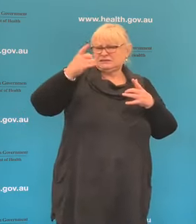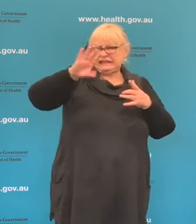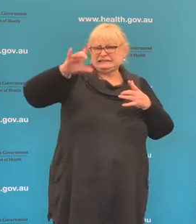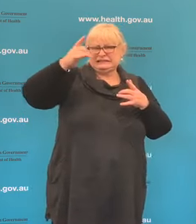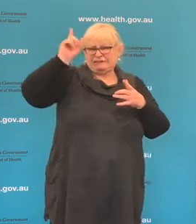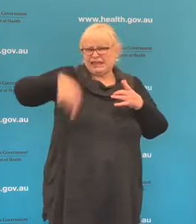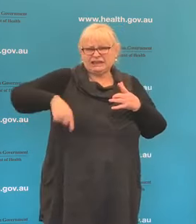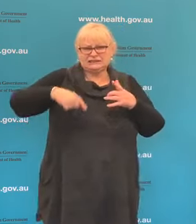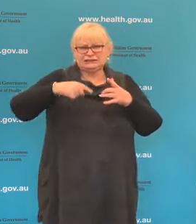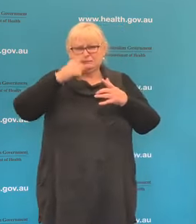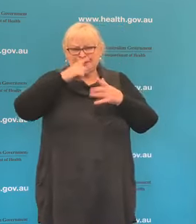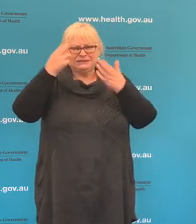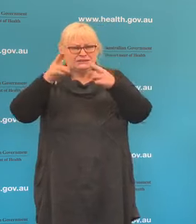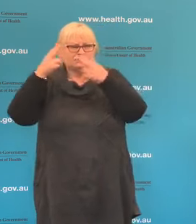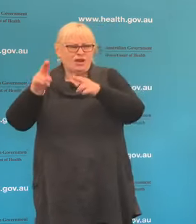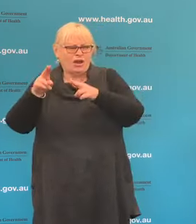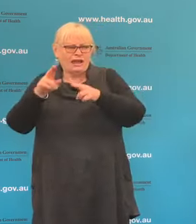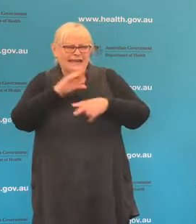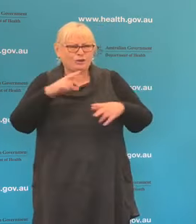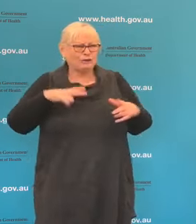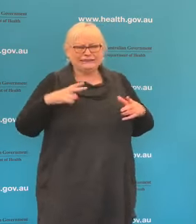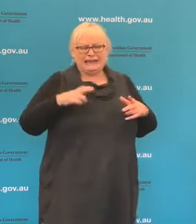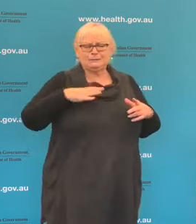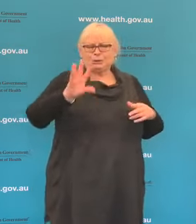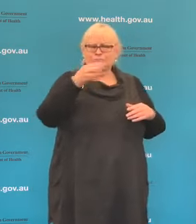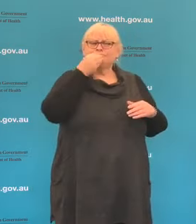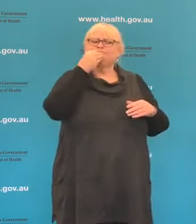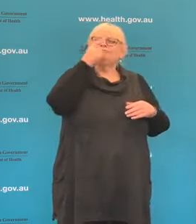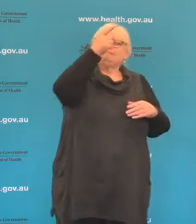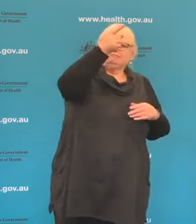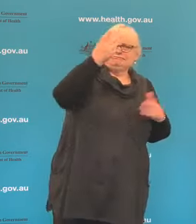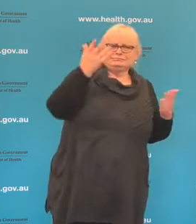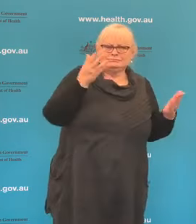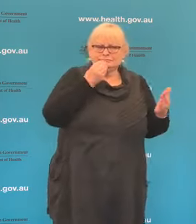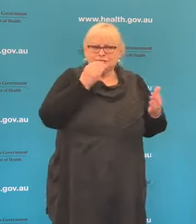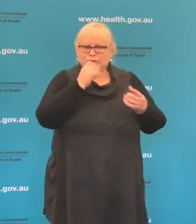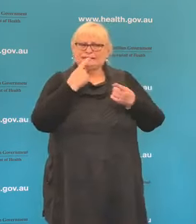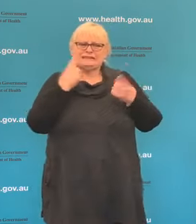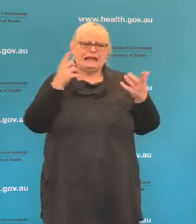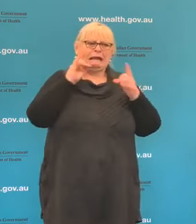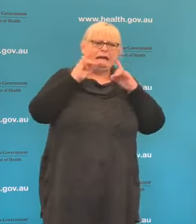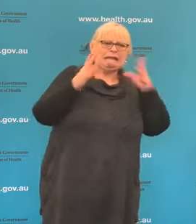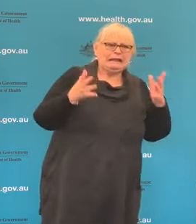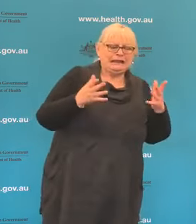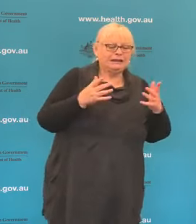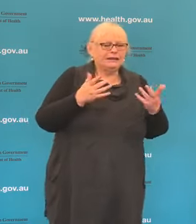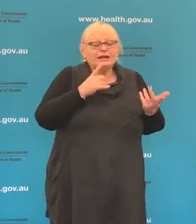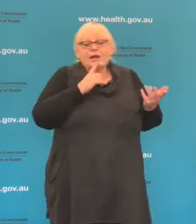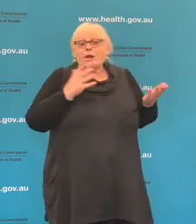I haven't seen that report but what do we know about the origins of the virus? Now we've only